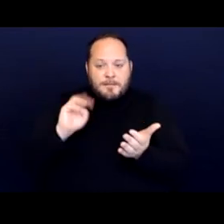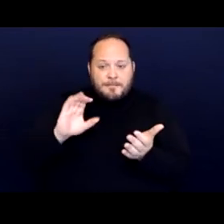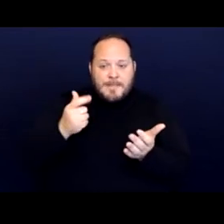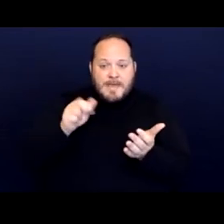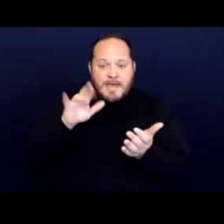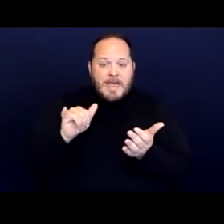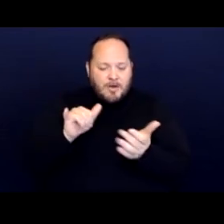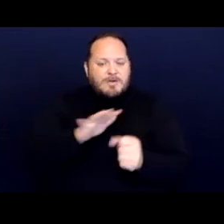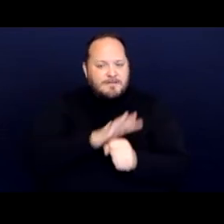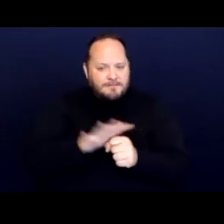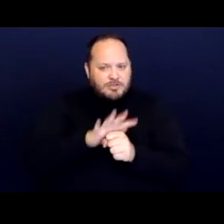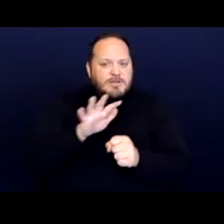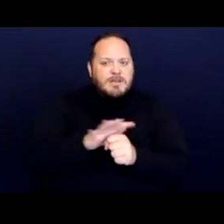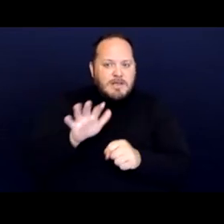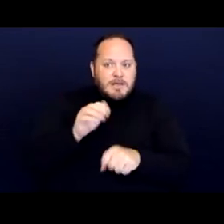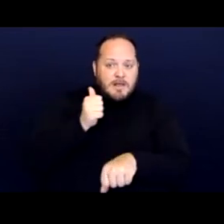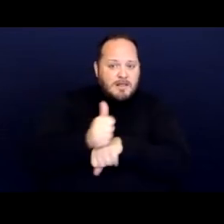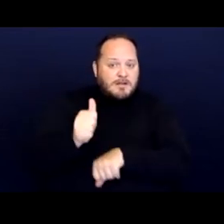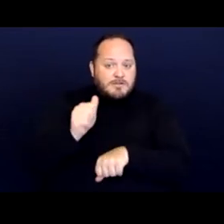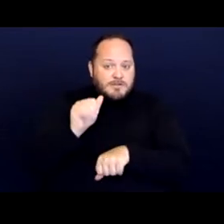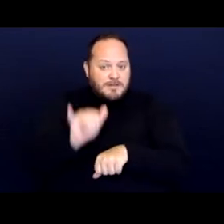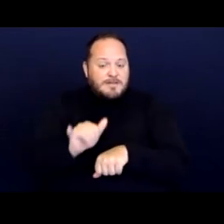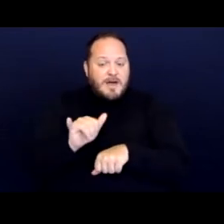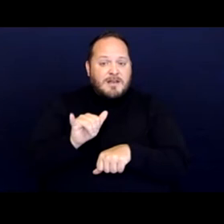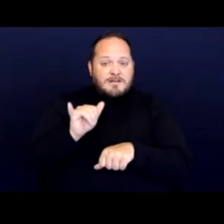the discrimination by reason of his disability element